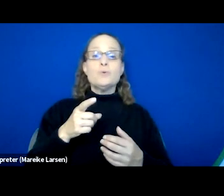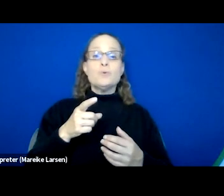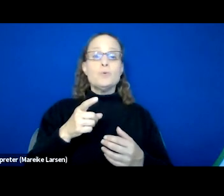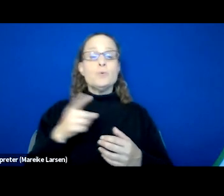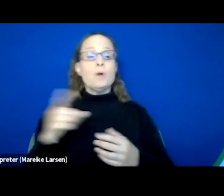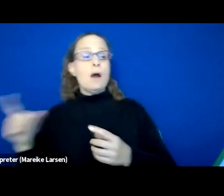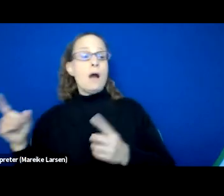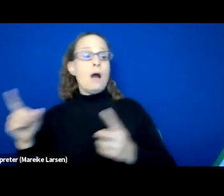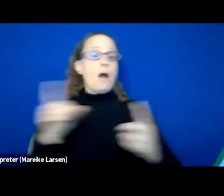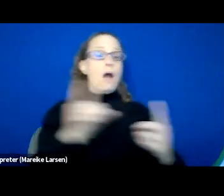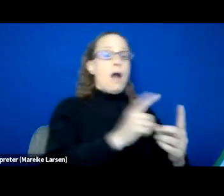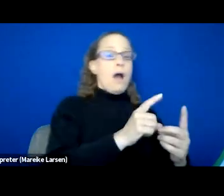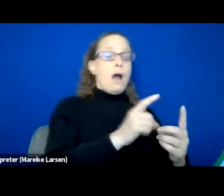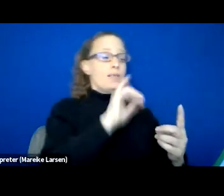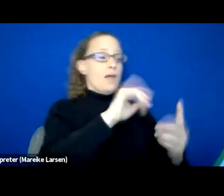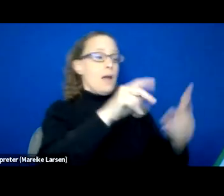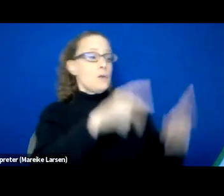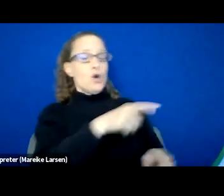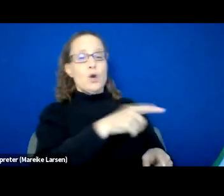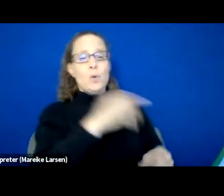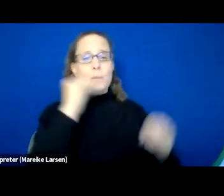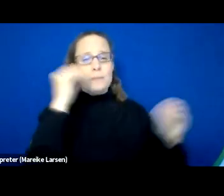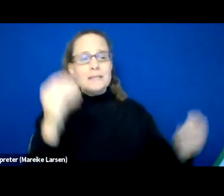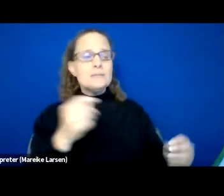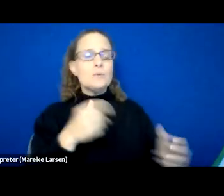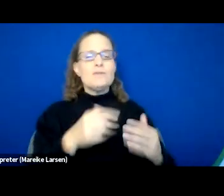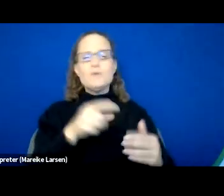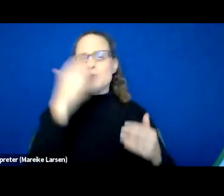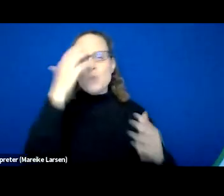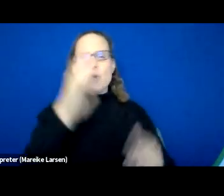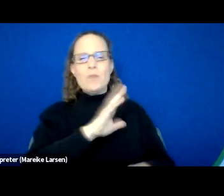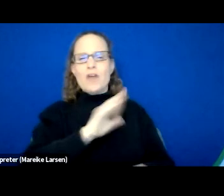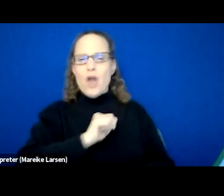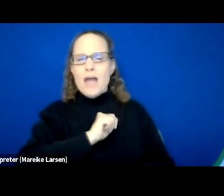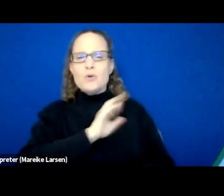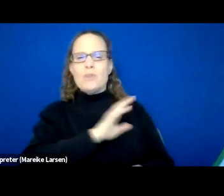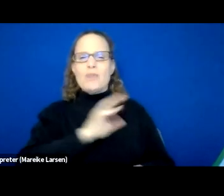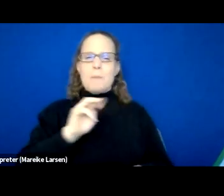you don't really know what their attitude or their mood is like. Sometimes they're kind of like, "Oh, well, thank you."